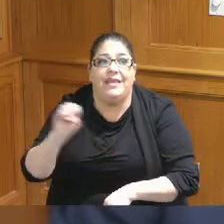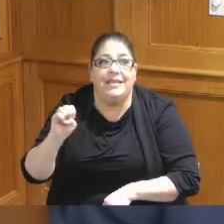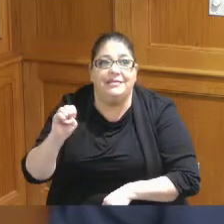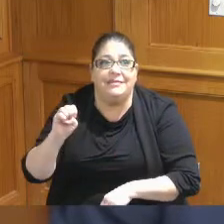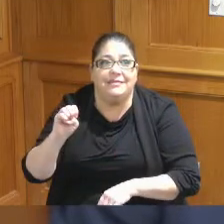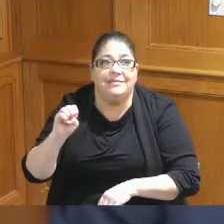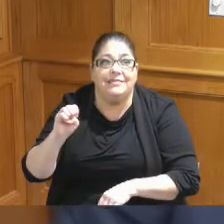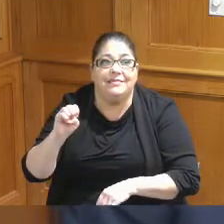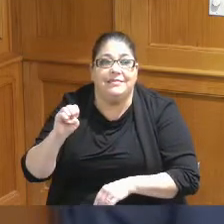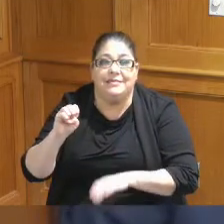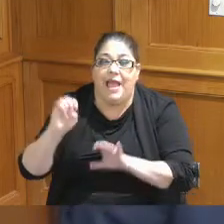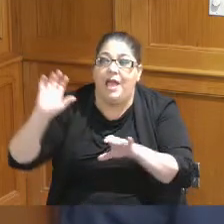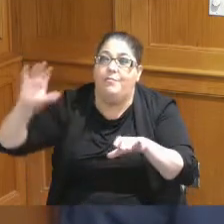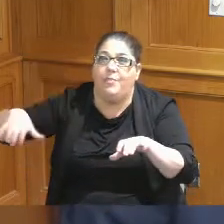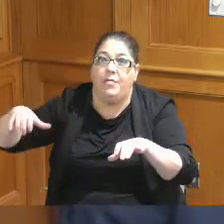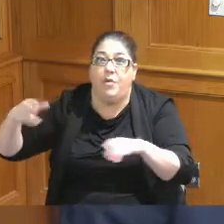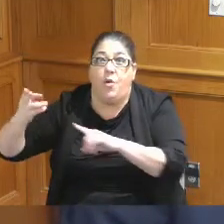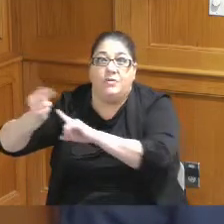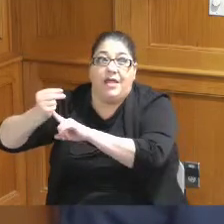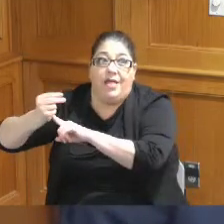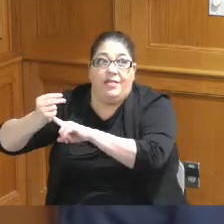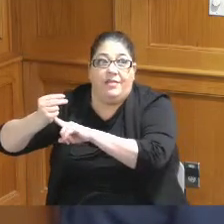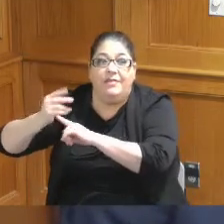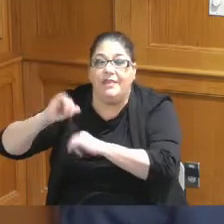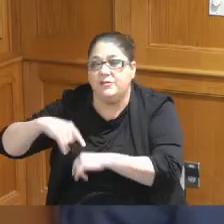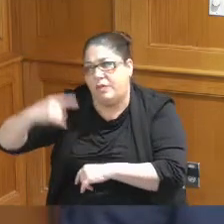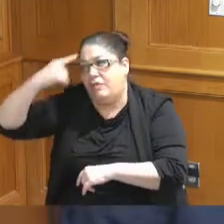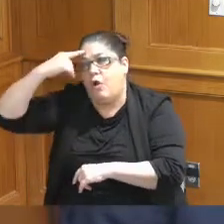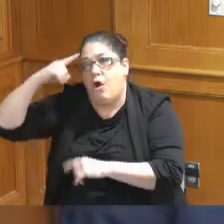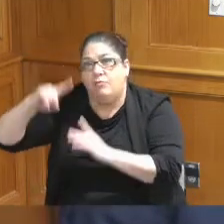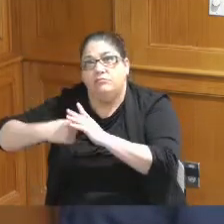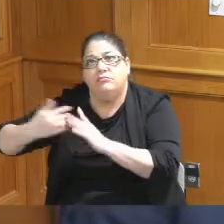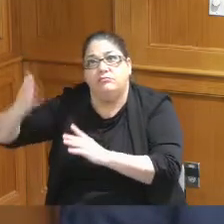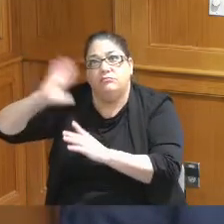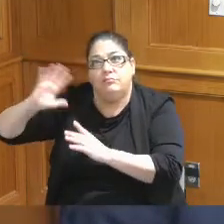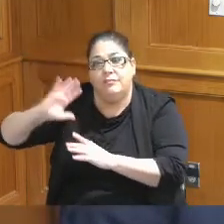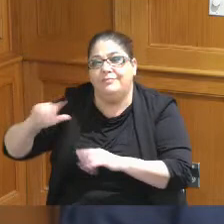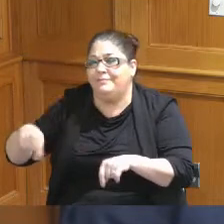Hotel on that site because originally that's what we were thinking we realized that wasn't doable